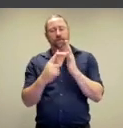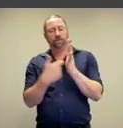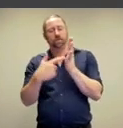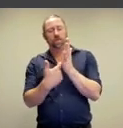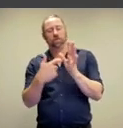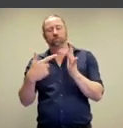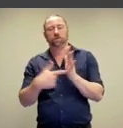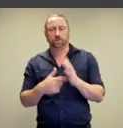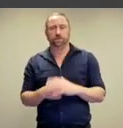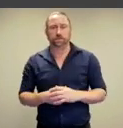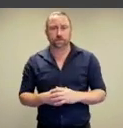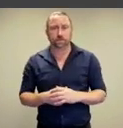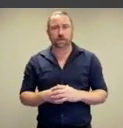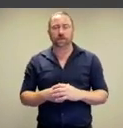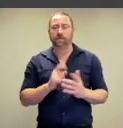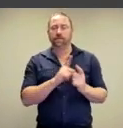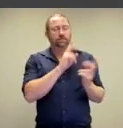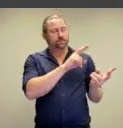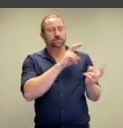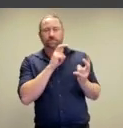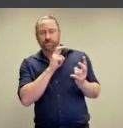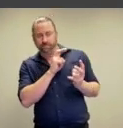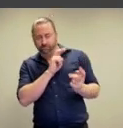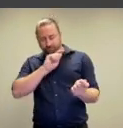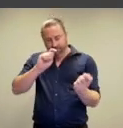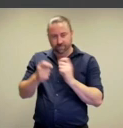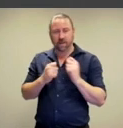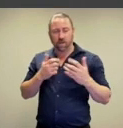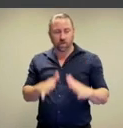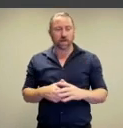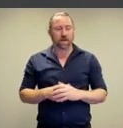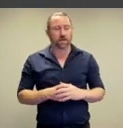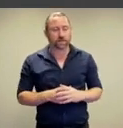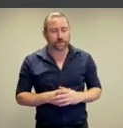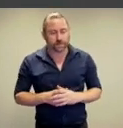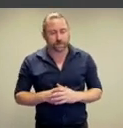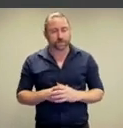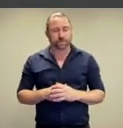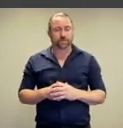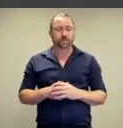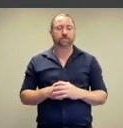self-portraiture to reclaim it from